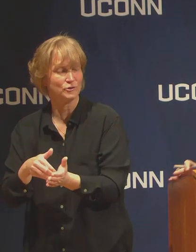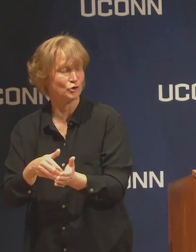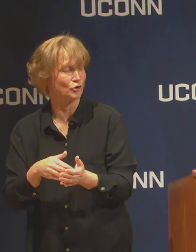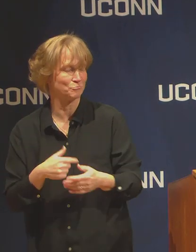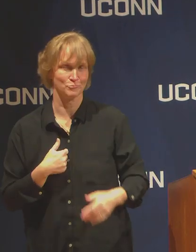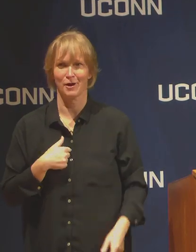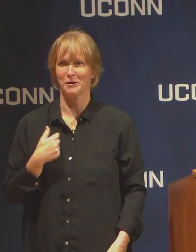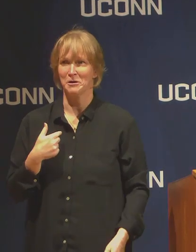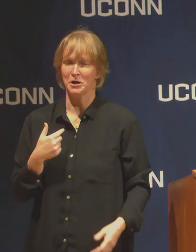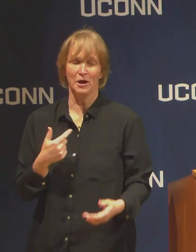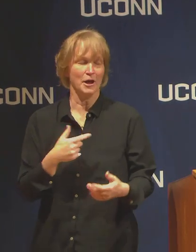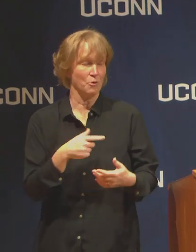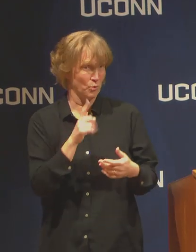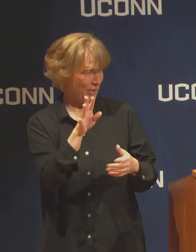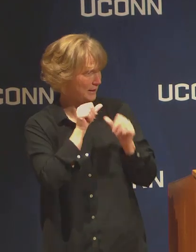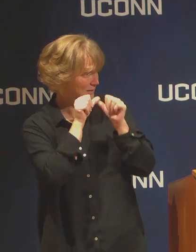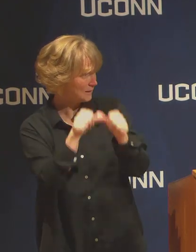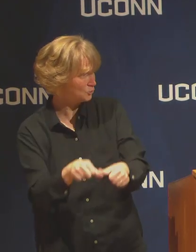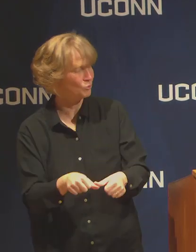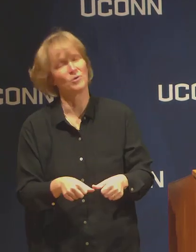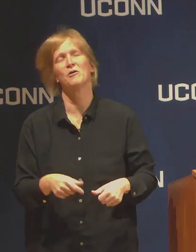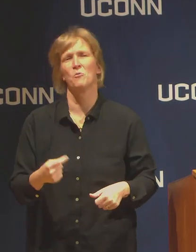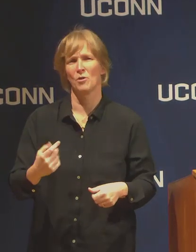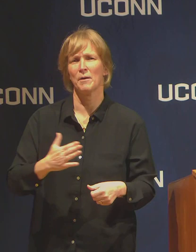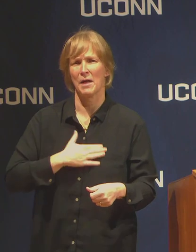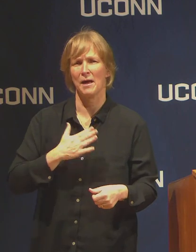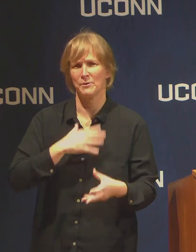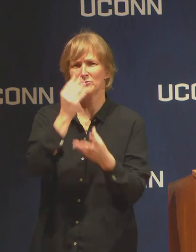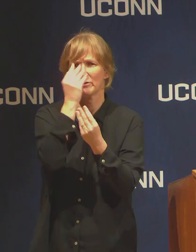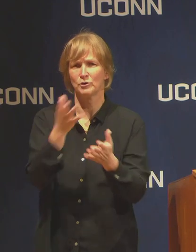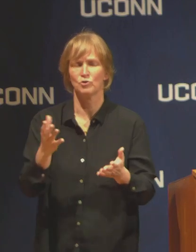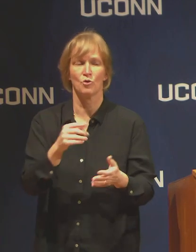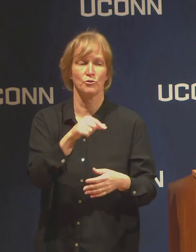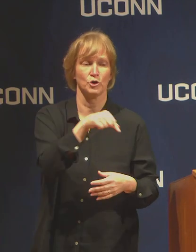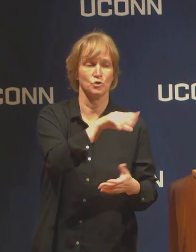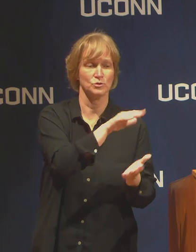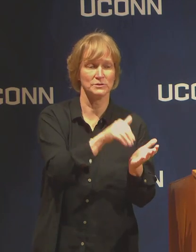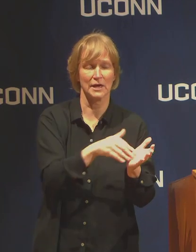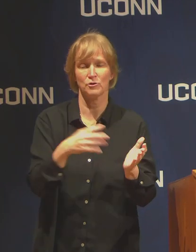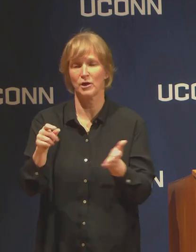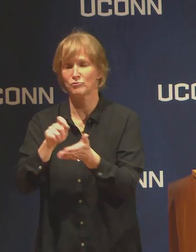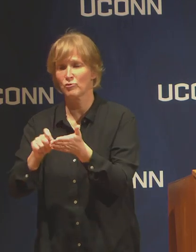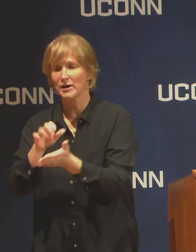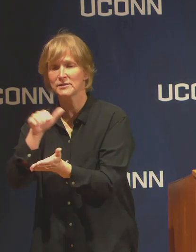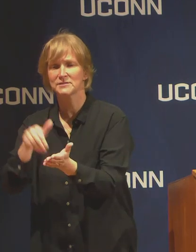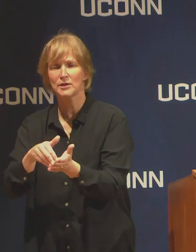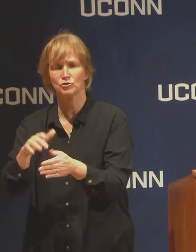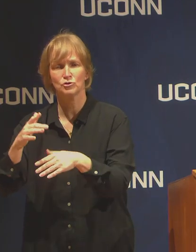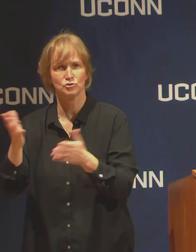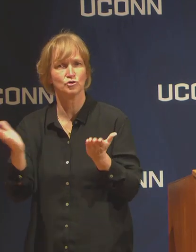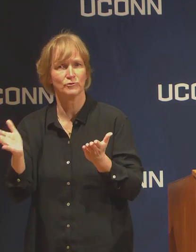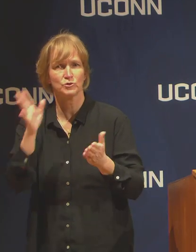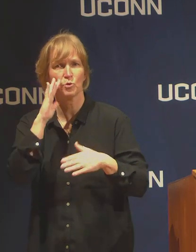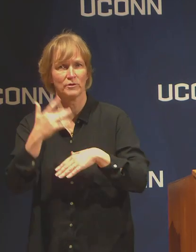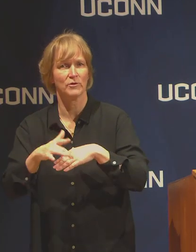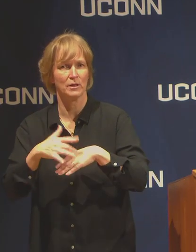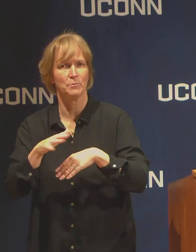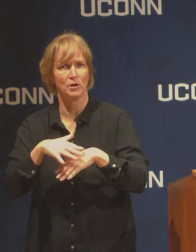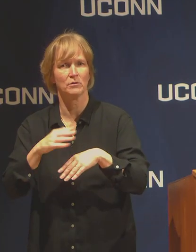I am happy to say we expect all of those to be available on line and virtual.